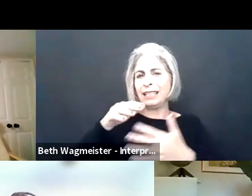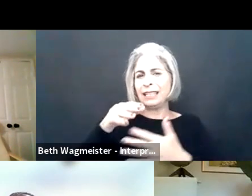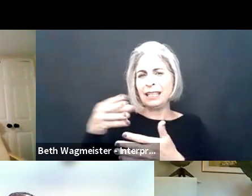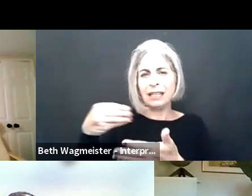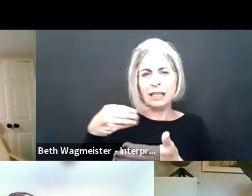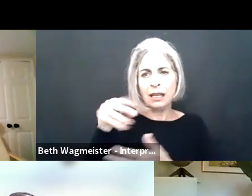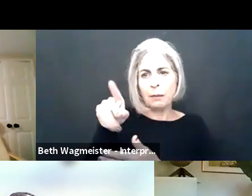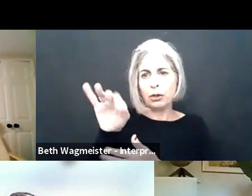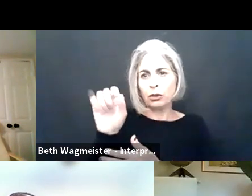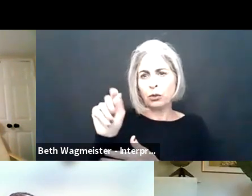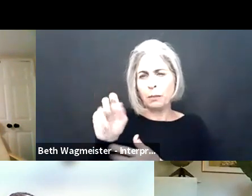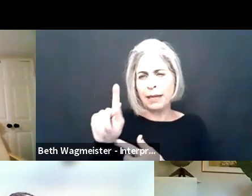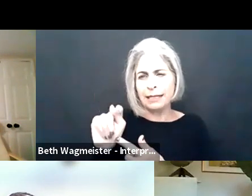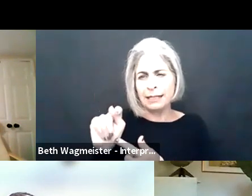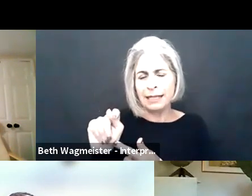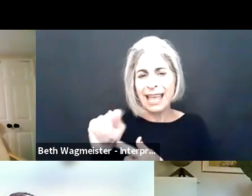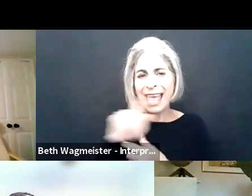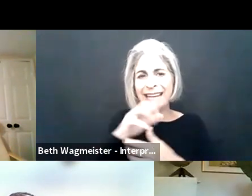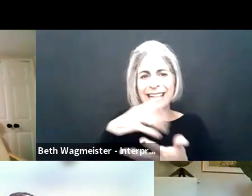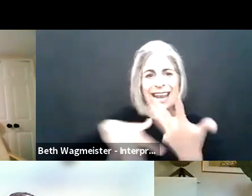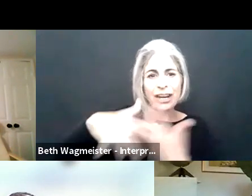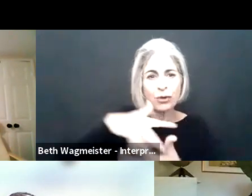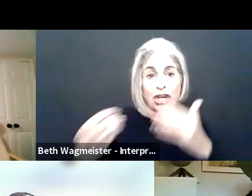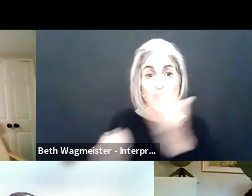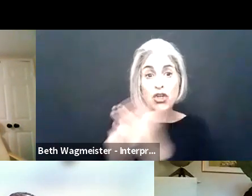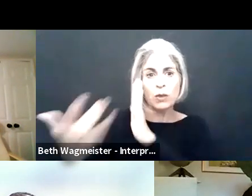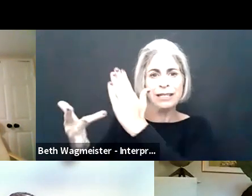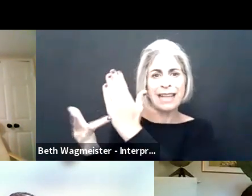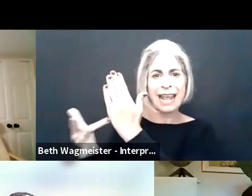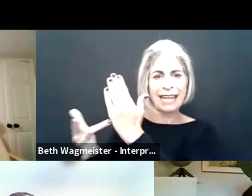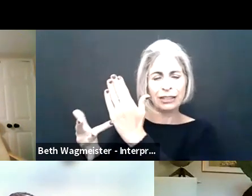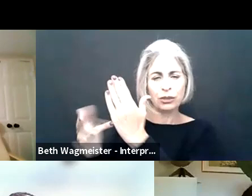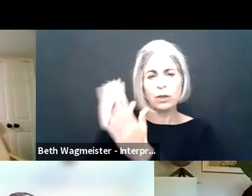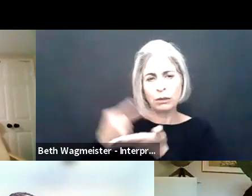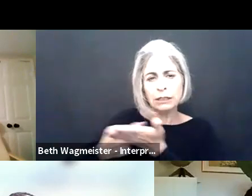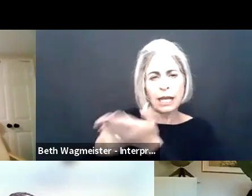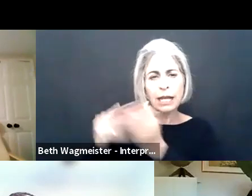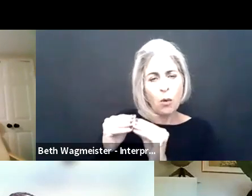And programs for educating staff, prioritizing accessible procurement and then integrating new technologies, which